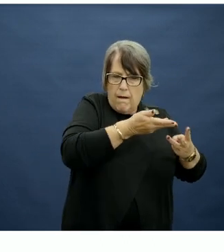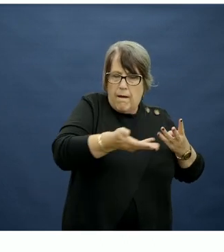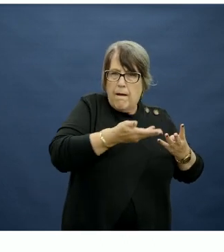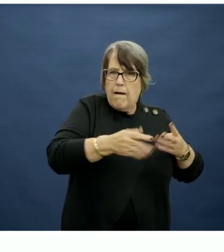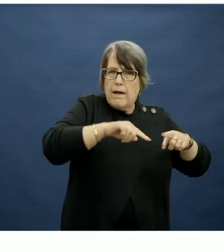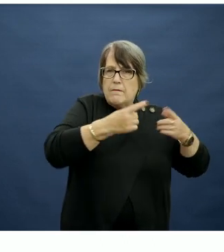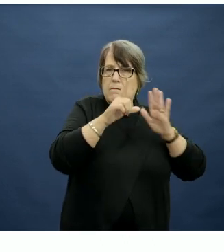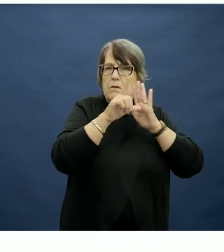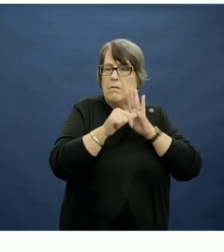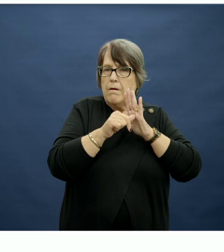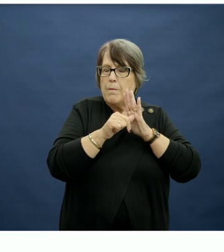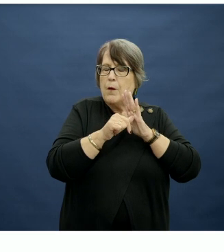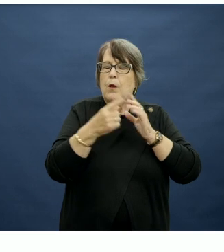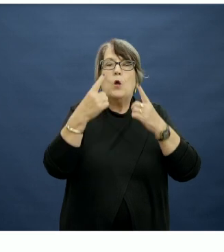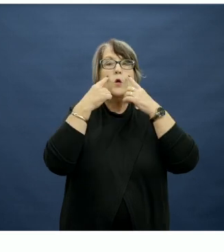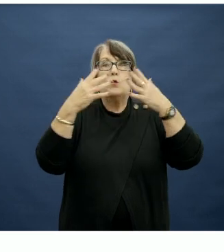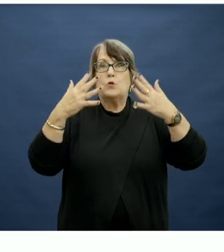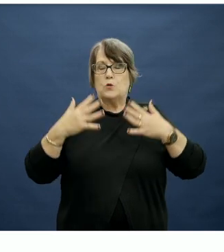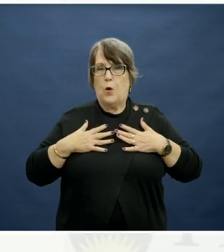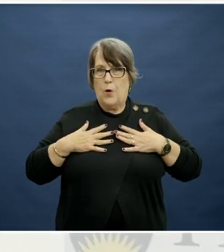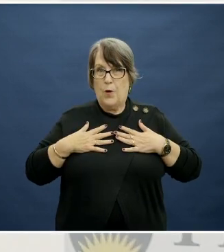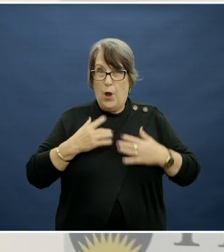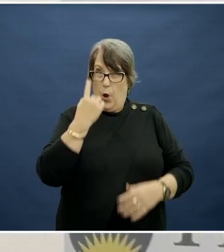occasions, it highlights that there's no one silver bullet.